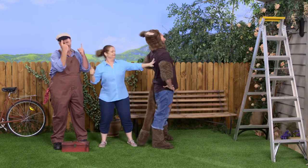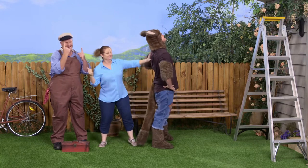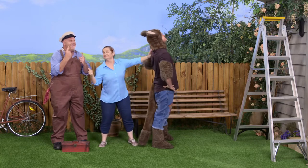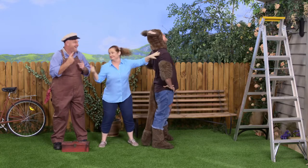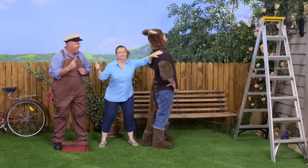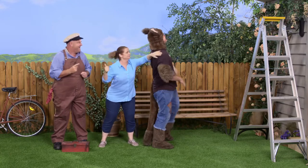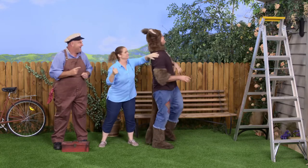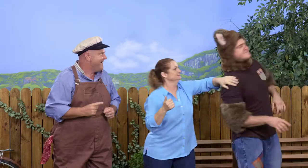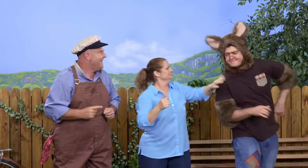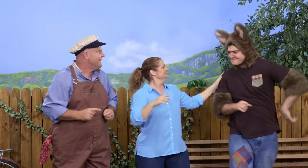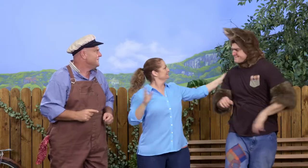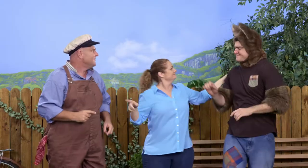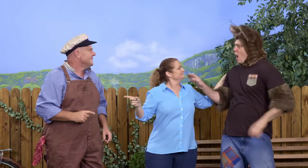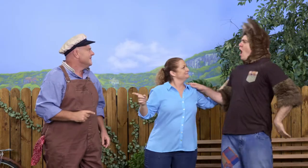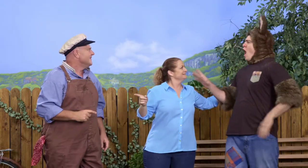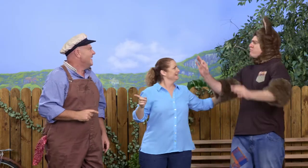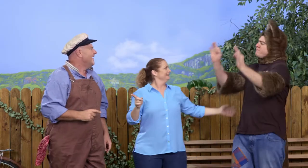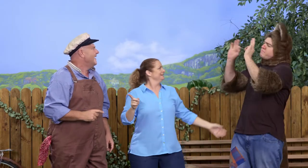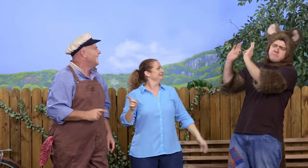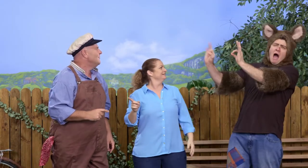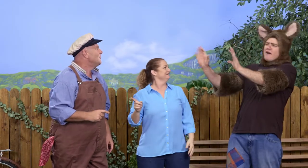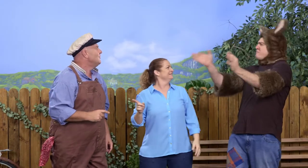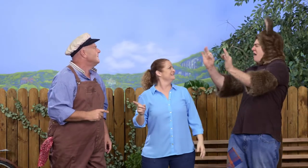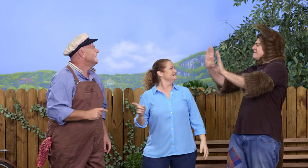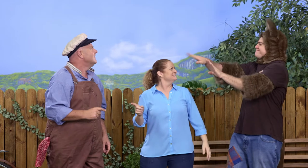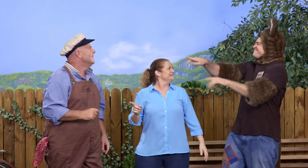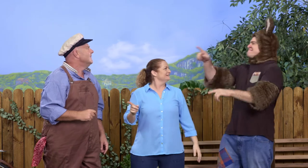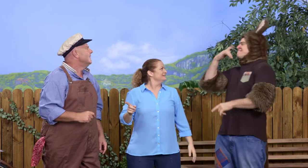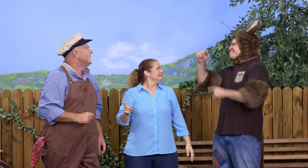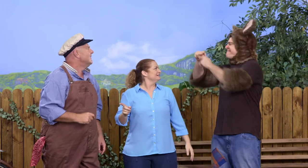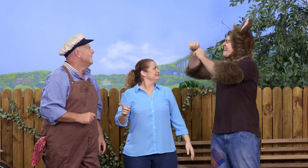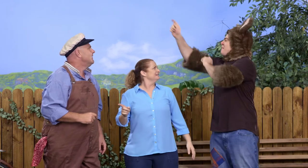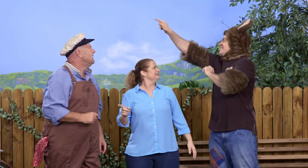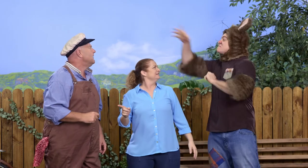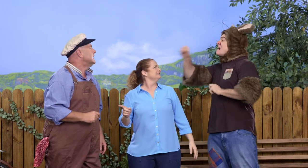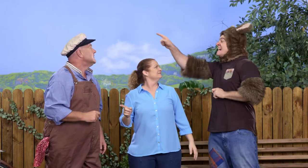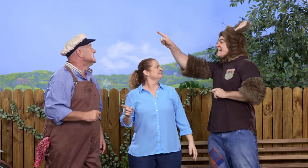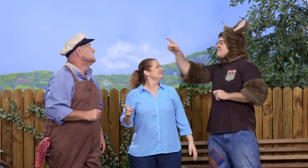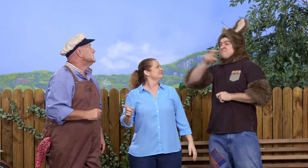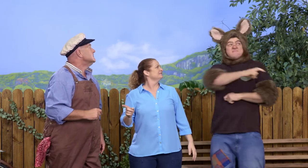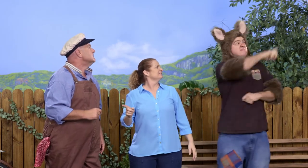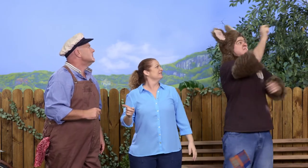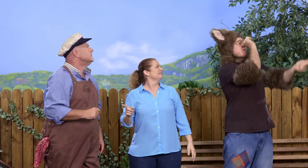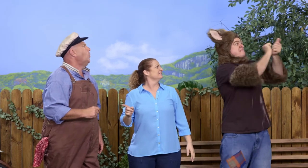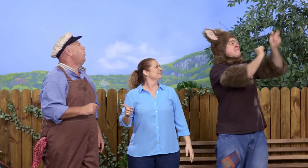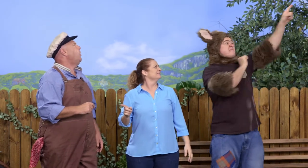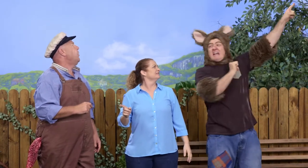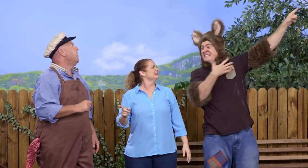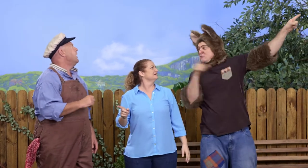Possum? Oh! Perfect timing. Our neighbour's stuck on the roof. Can you help him down?